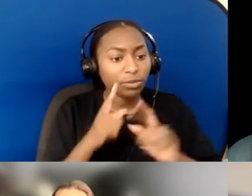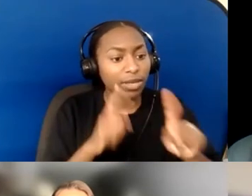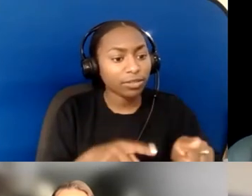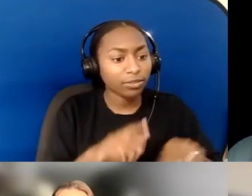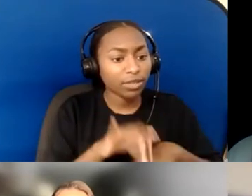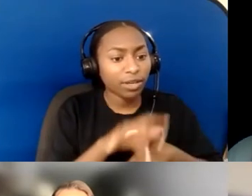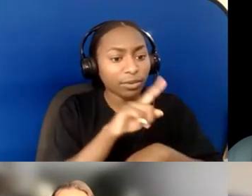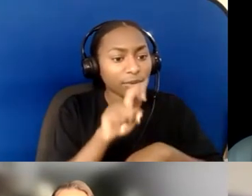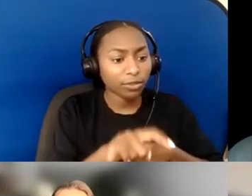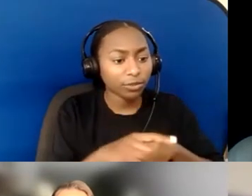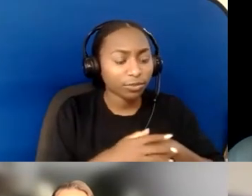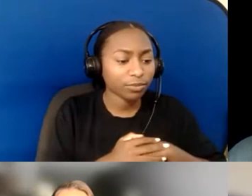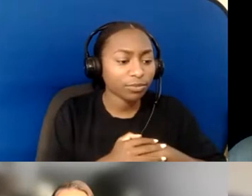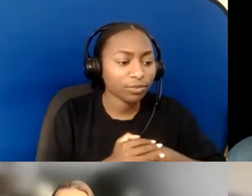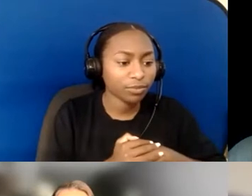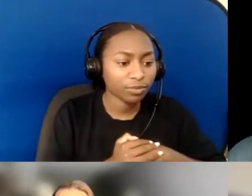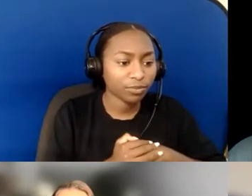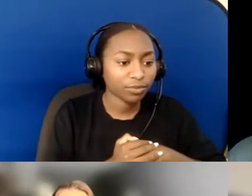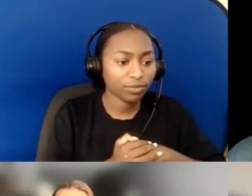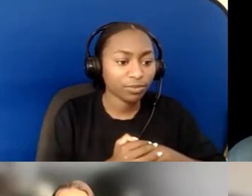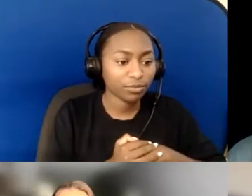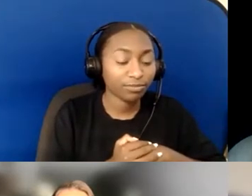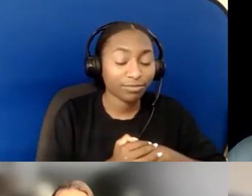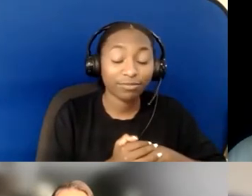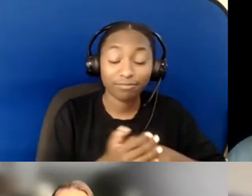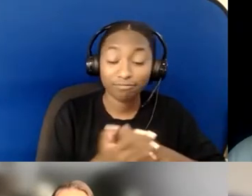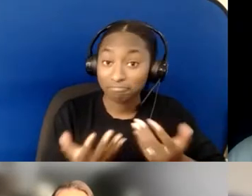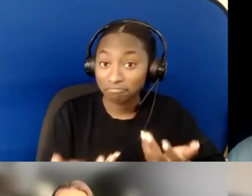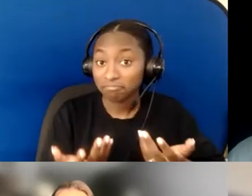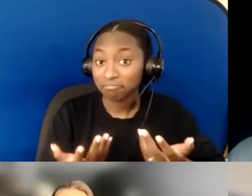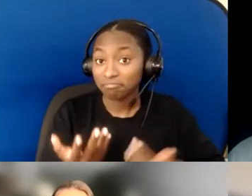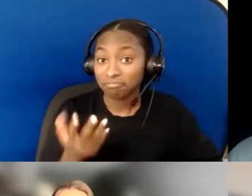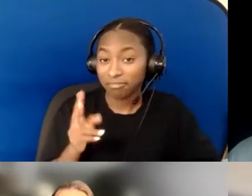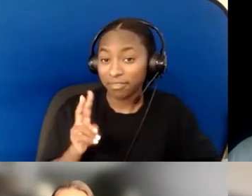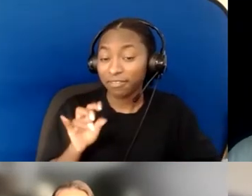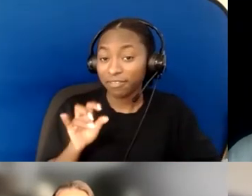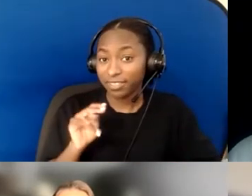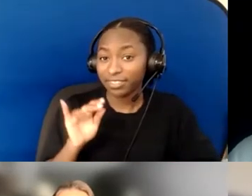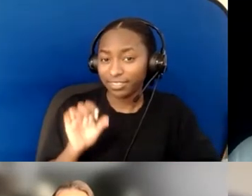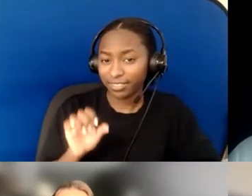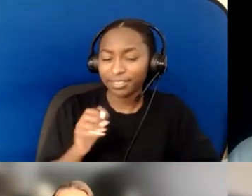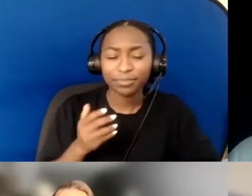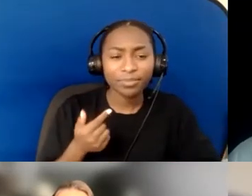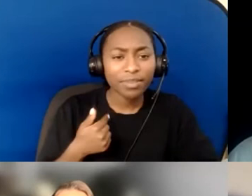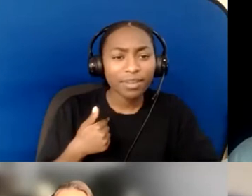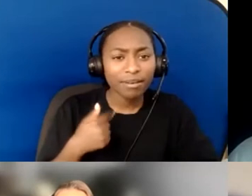I think there was a lot presented today that answers this question [chuckles] quite robustly...